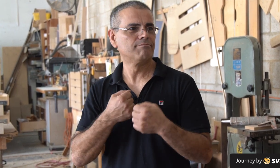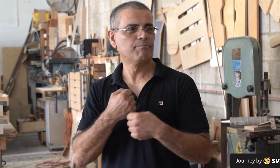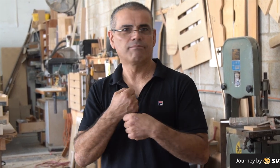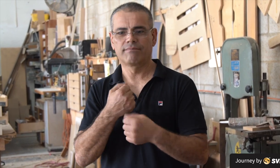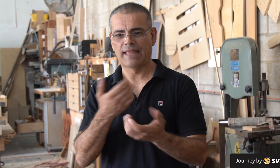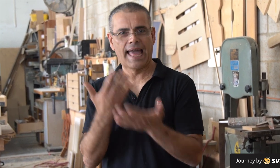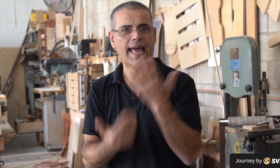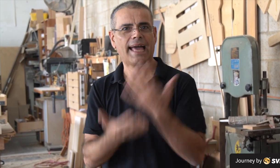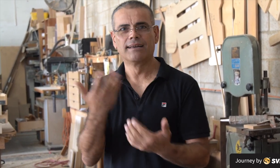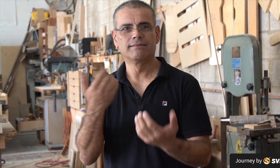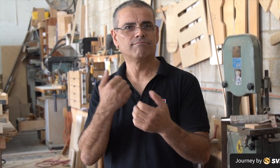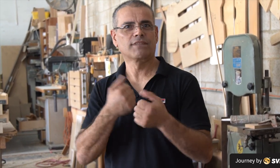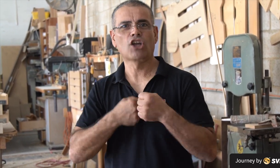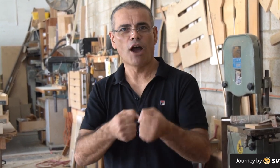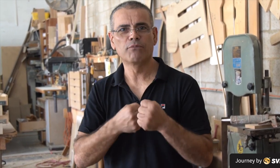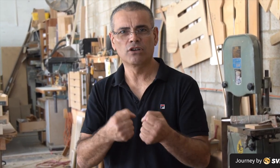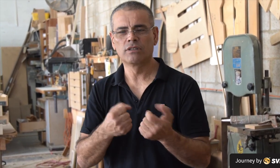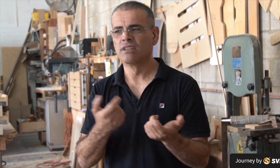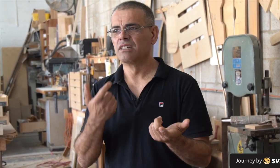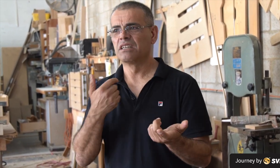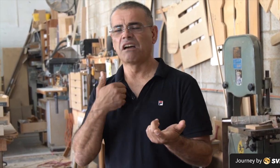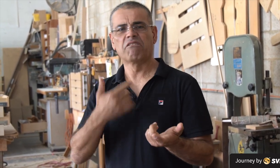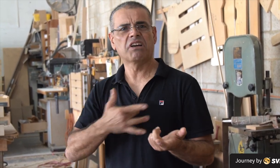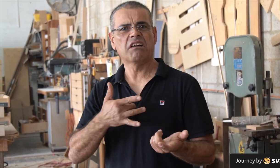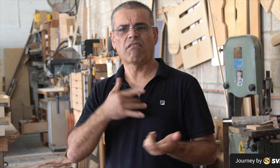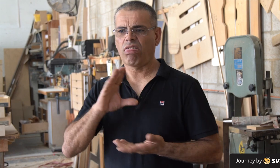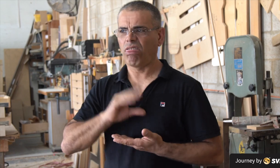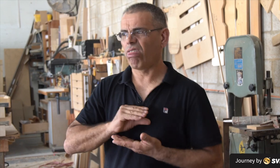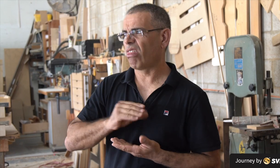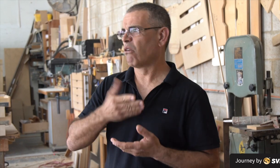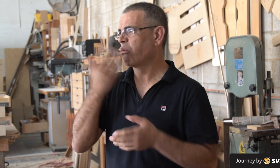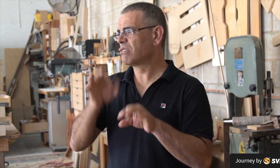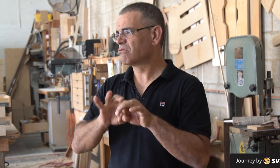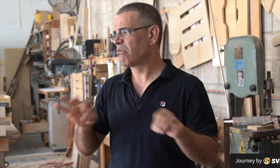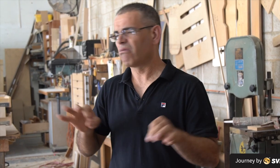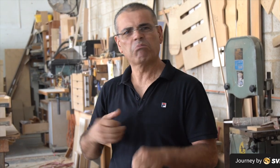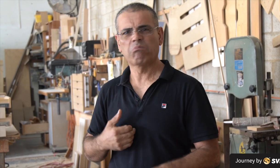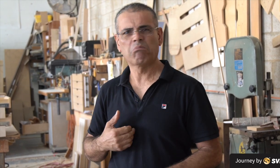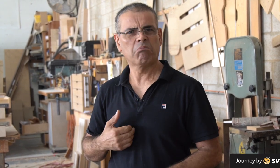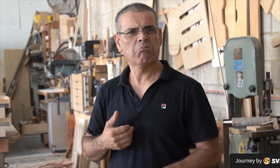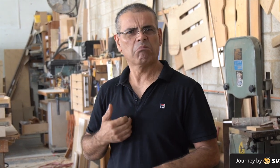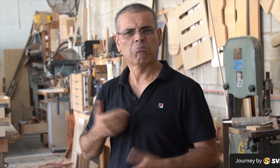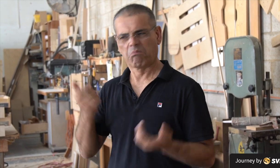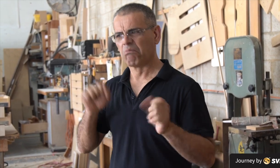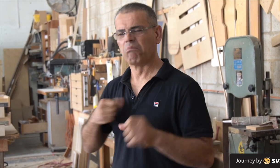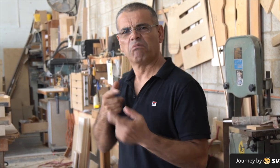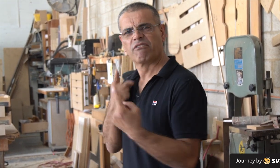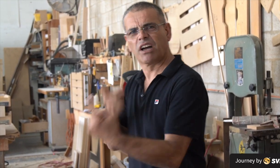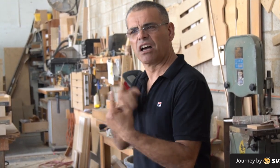especially with my hands and in carpentry. The fact I don't have college degrees doesn't discourage me.